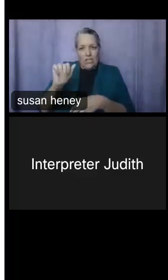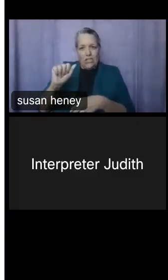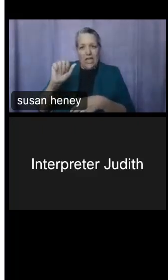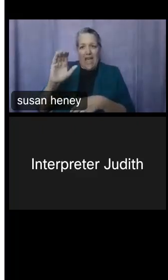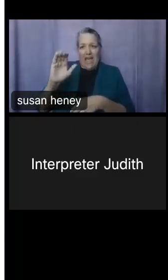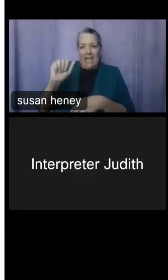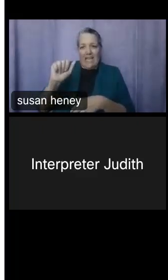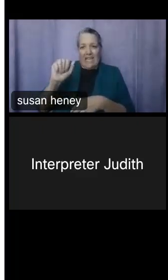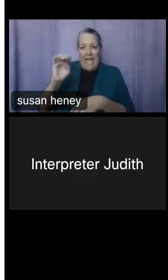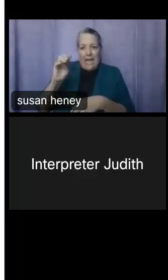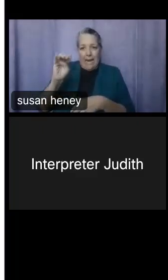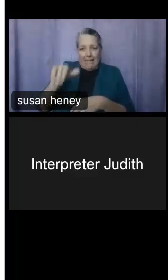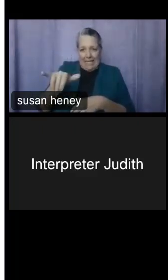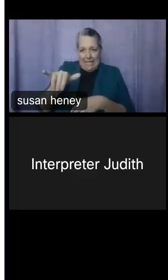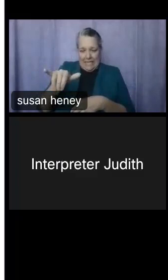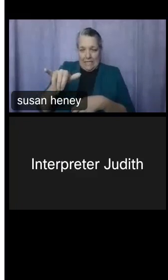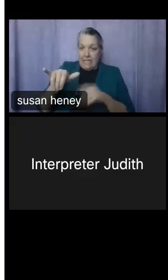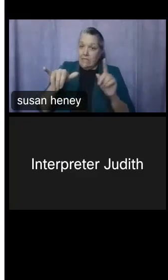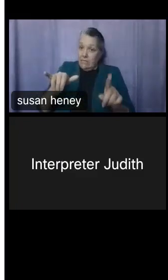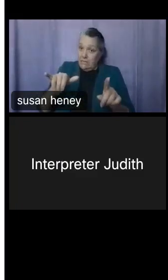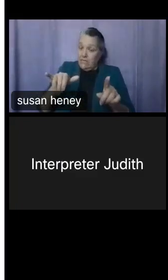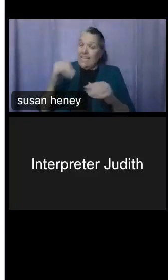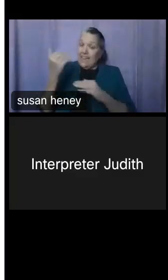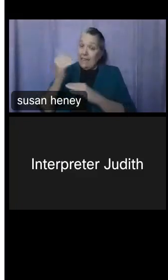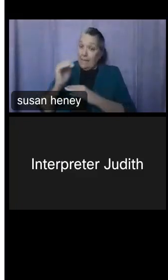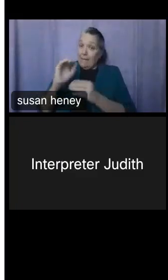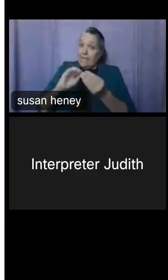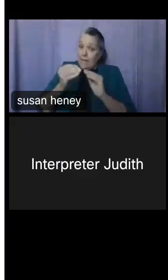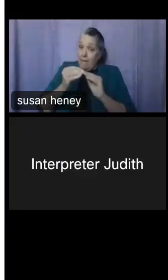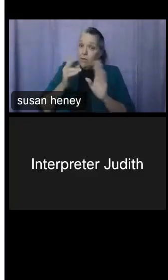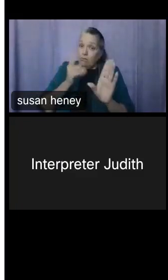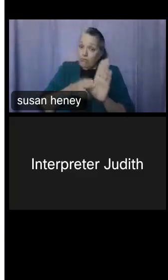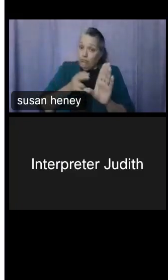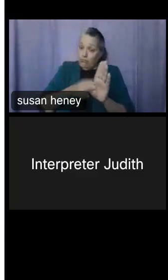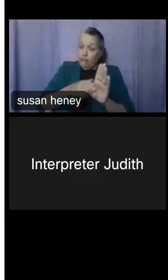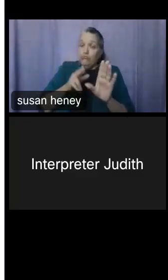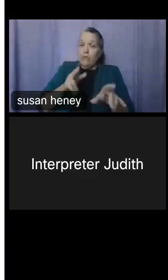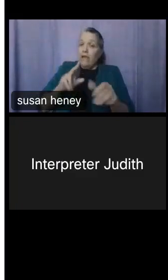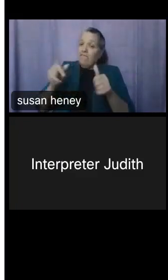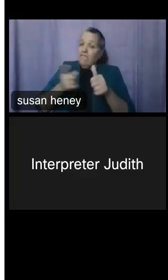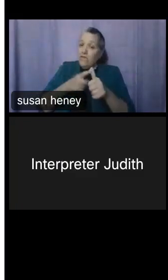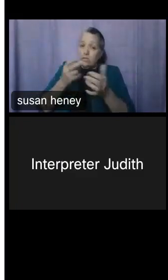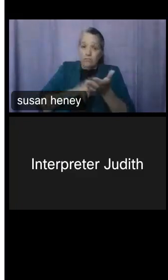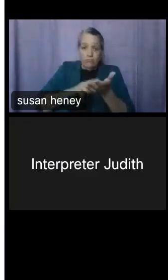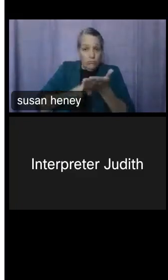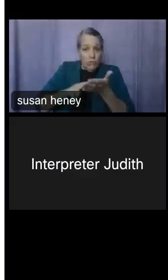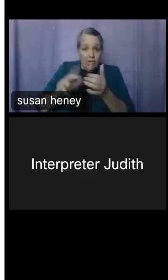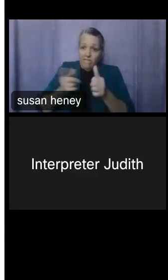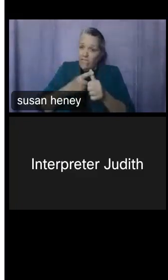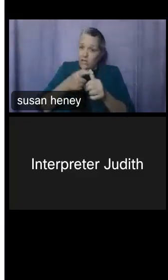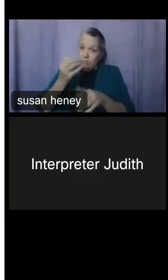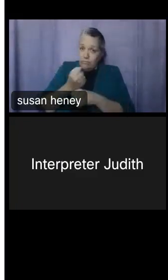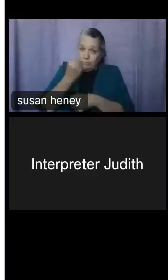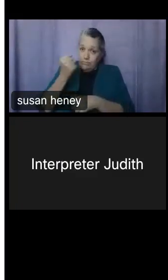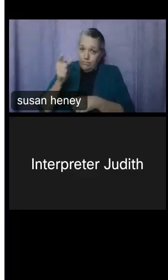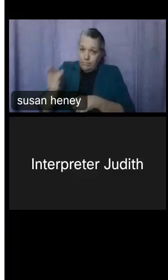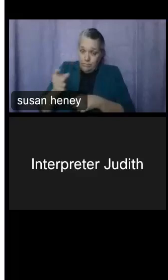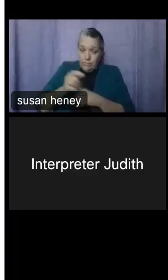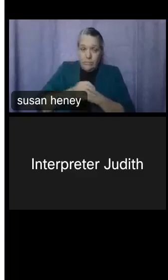basis. We think these hands-on exercise-based workshops will be a valuable opportunity for